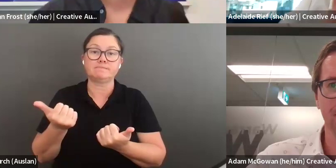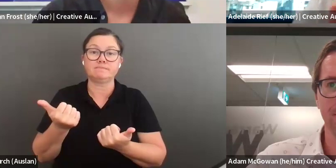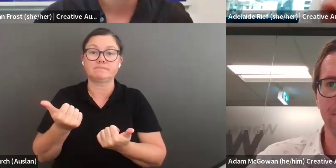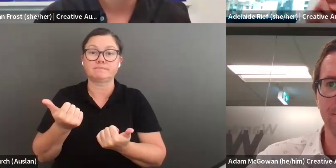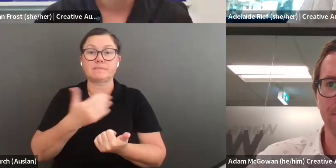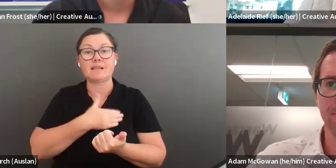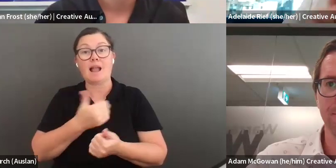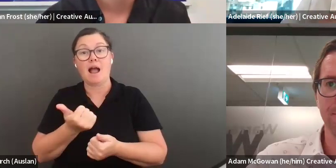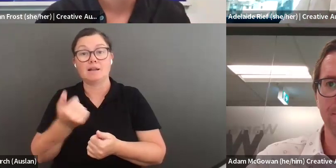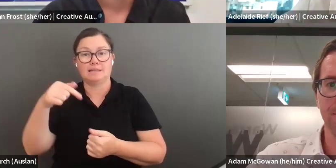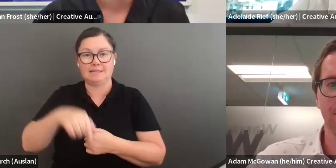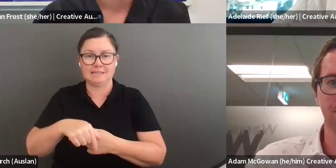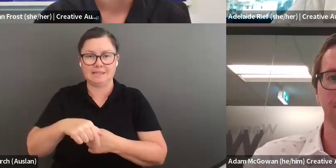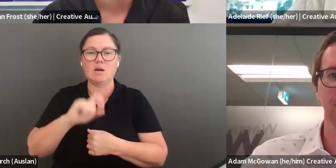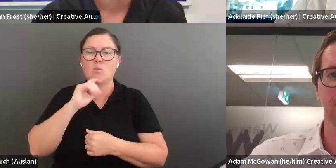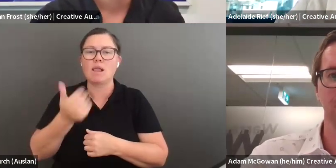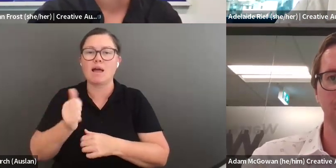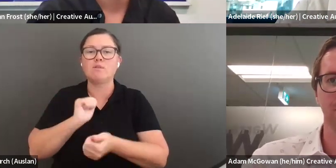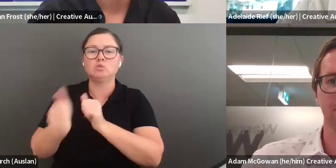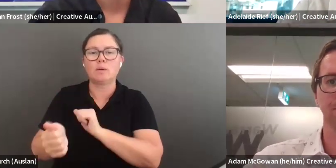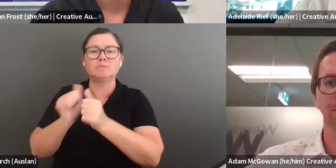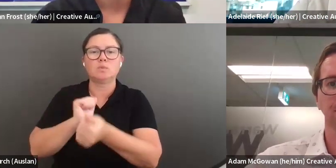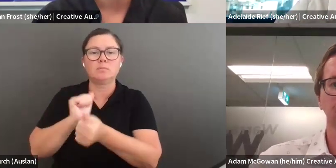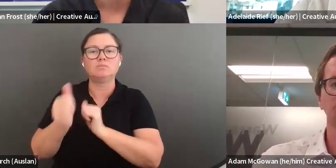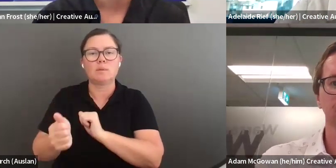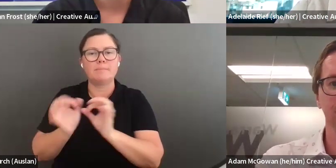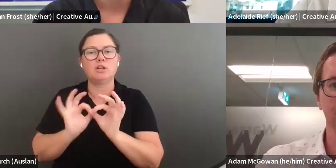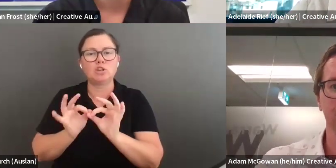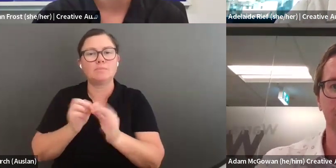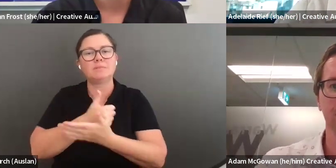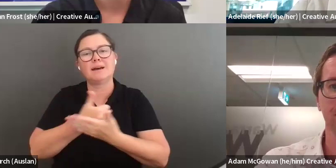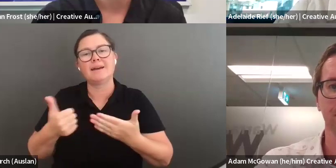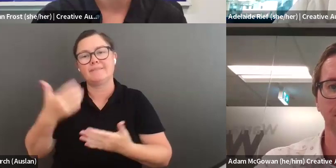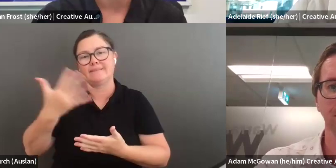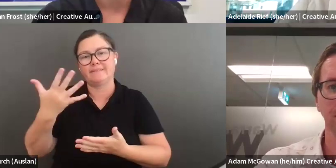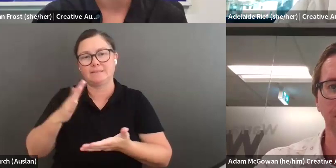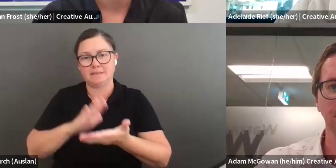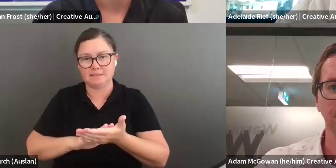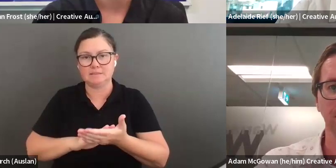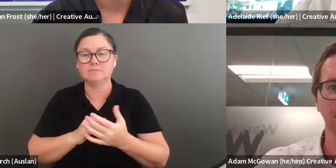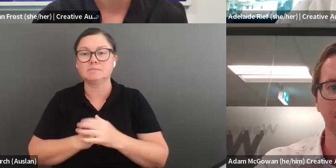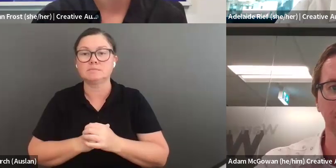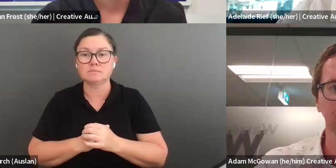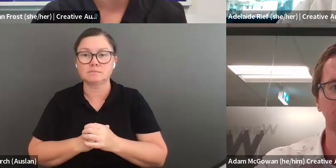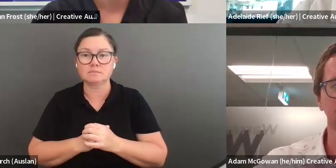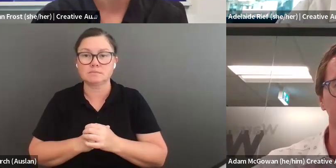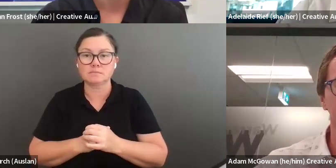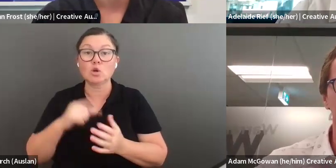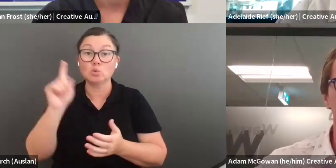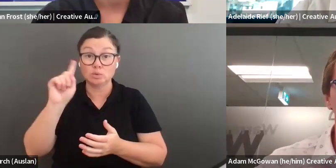swap